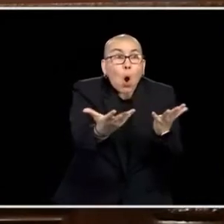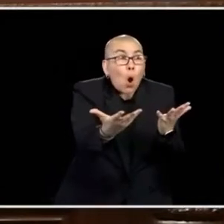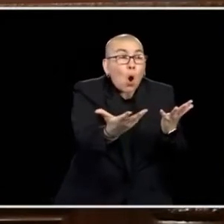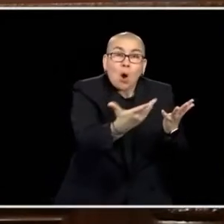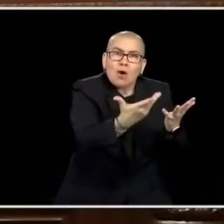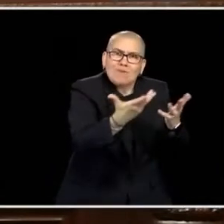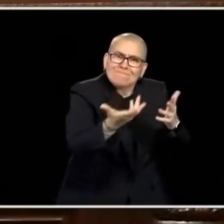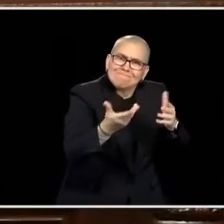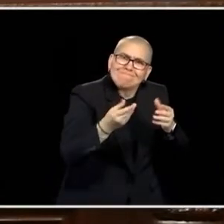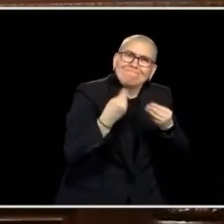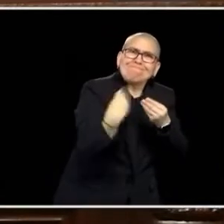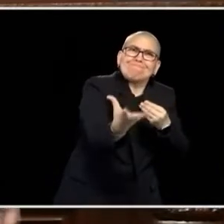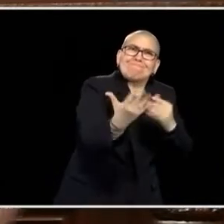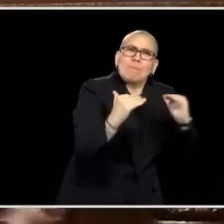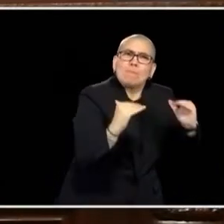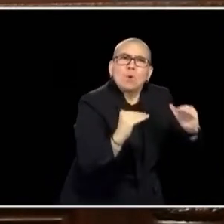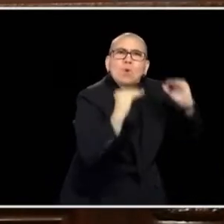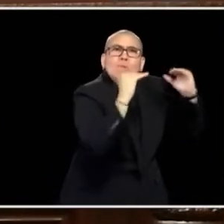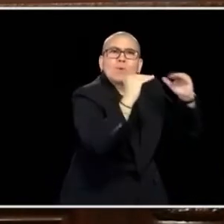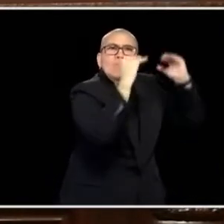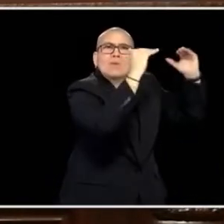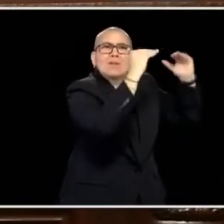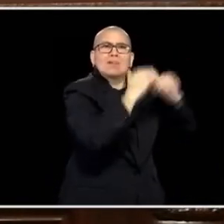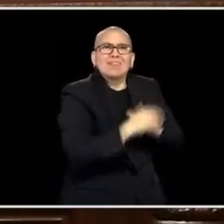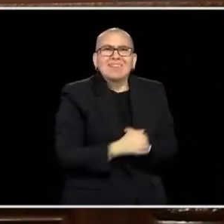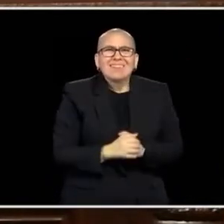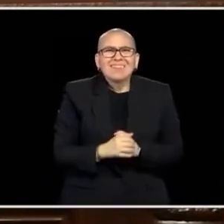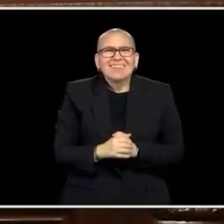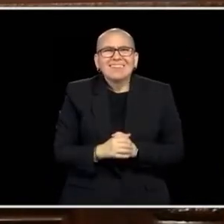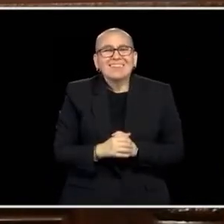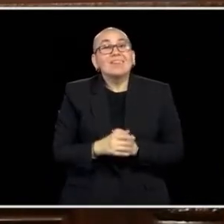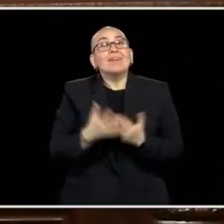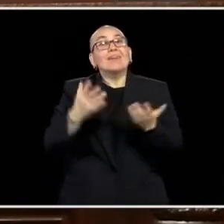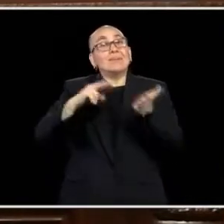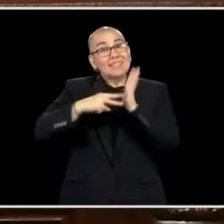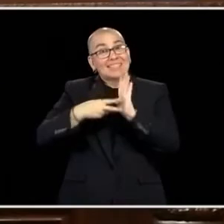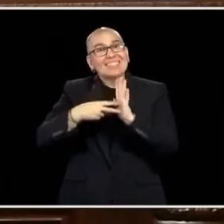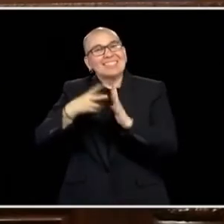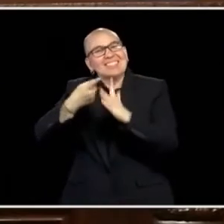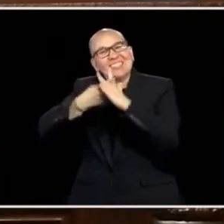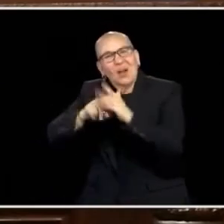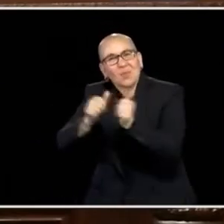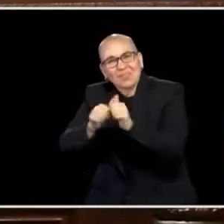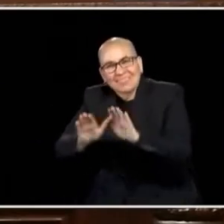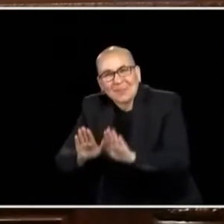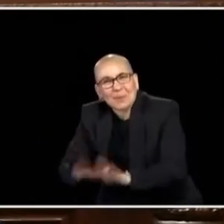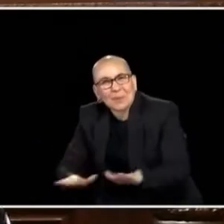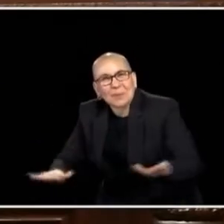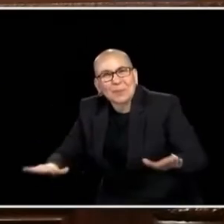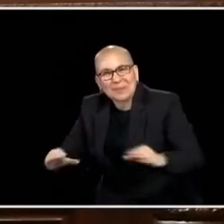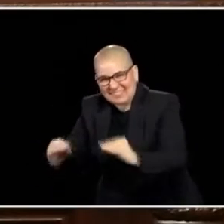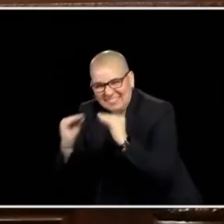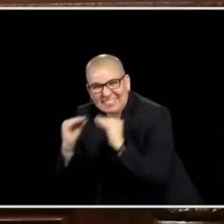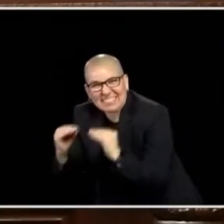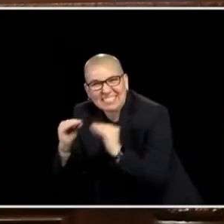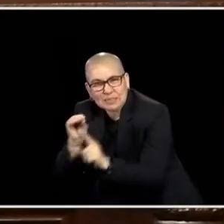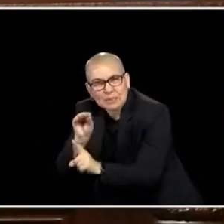DIFFERENCE. THAT'S HOW WE HAVE TO START THINKING ABOUT IT. GET THEM ON A GOOD START, YOU KNOW THAT. INVEST WHERE WE CAN. DEMAND OUTCOMES AND THEN TREAT